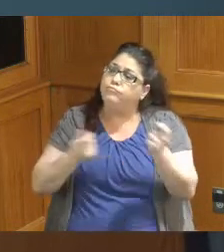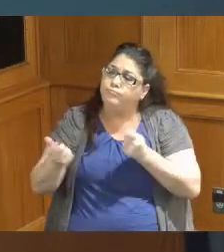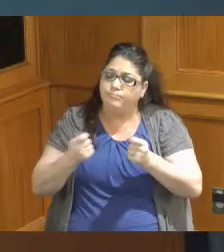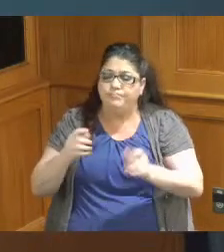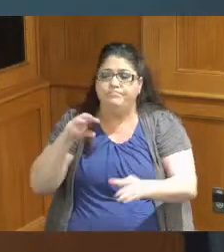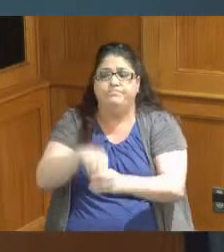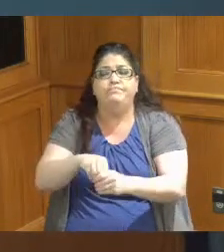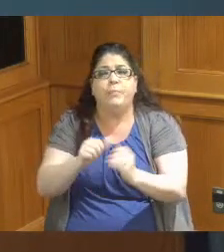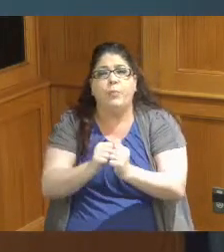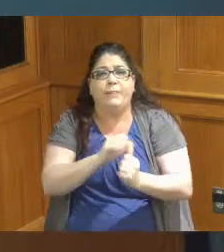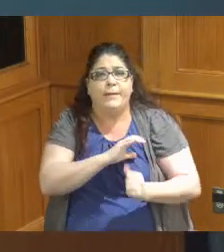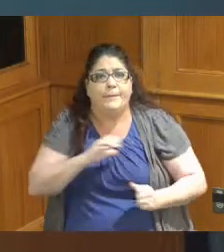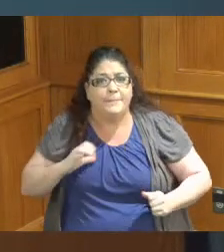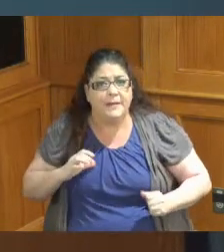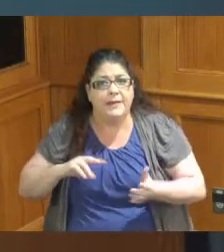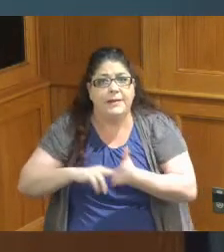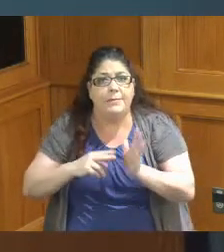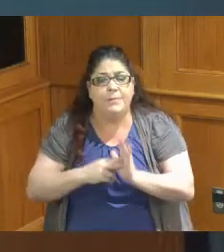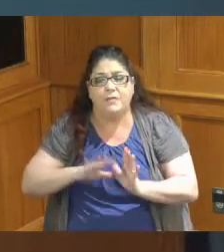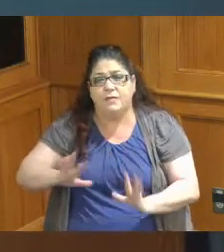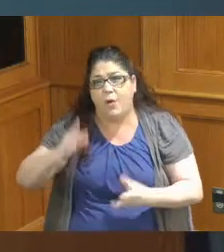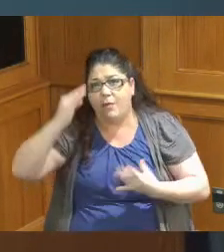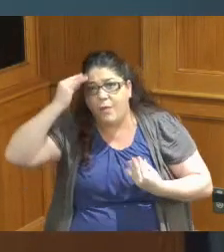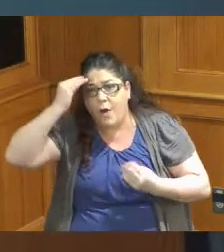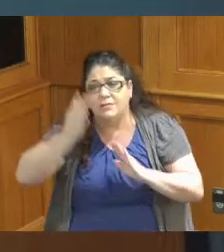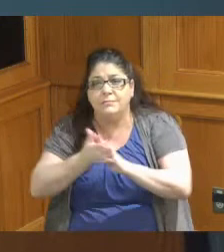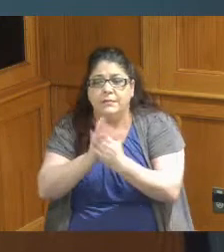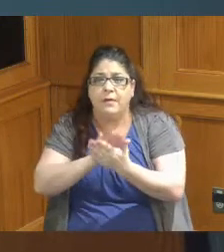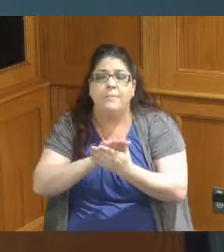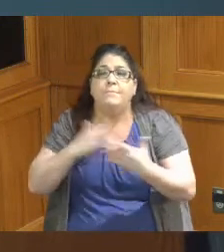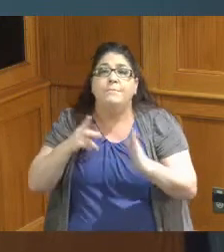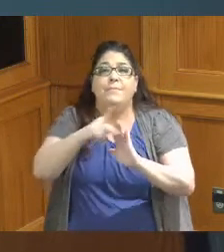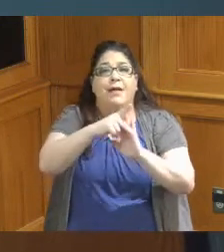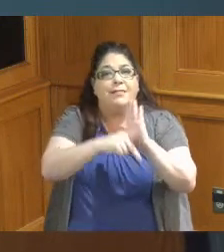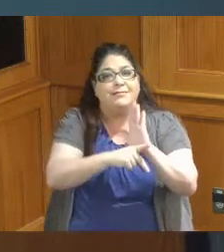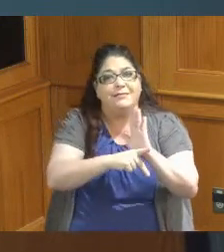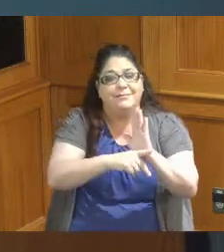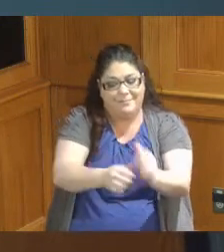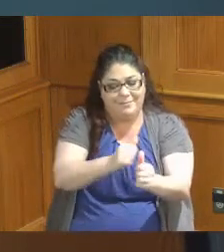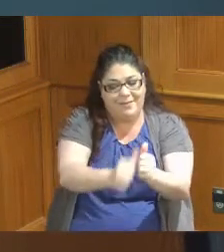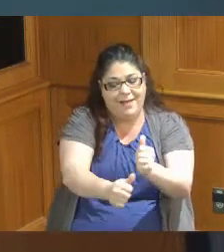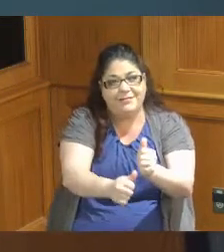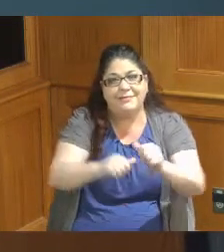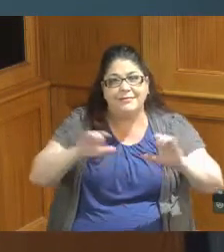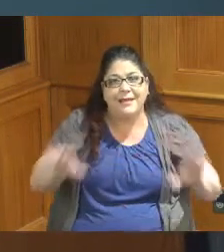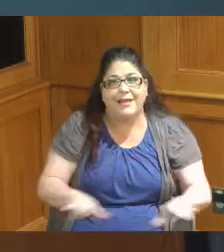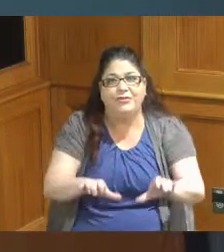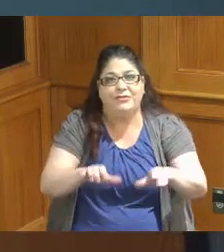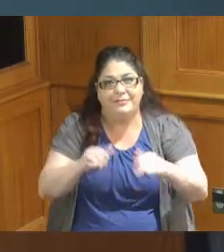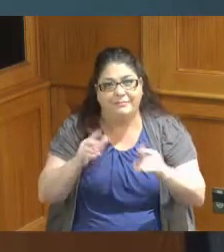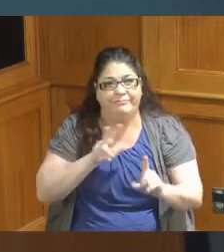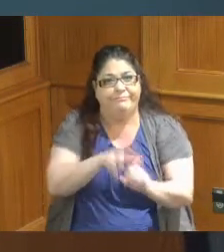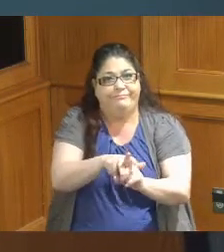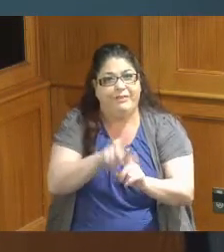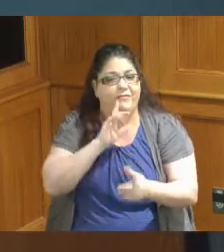just become policy and we're able to pass those policies and put them in action so very excited